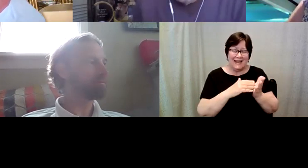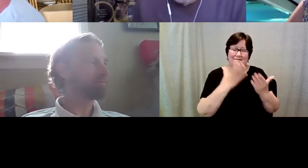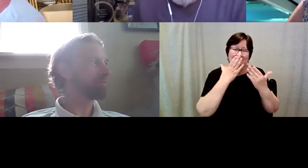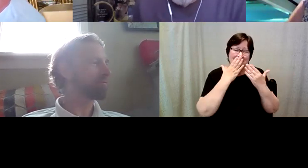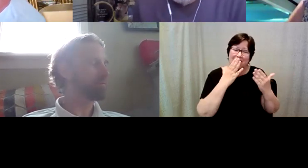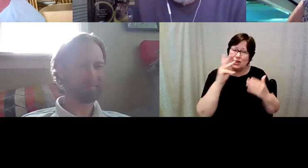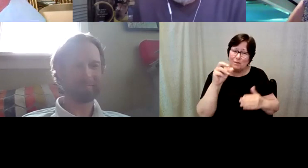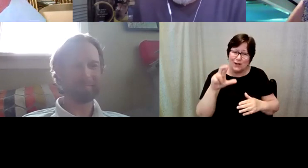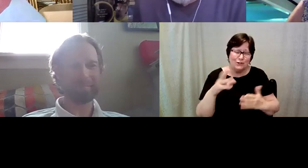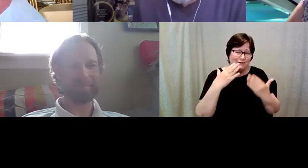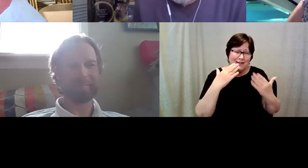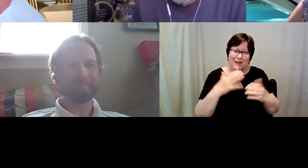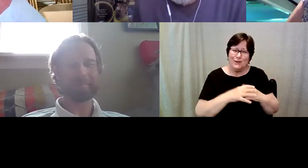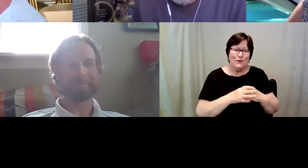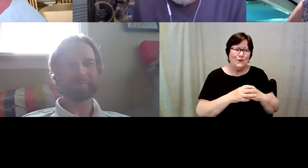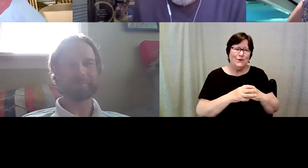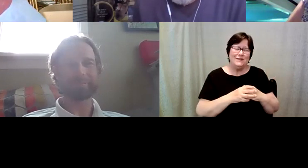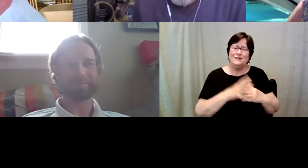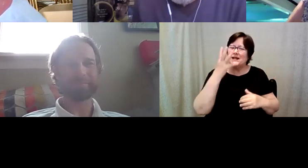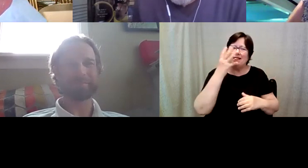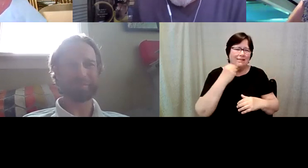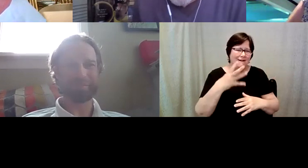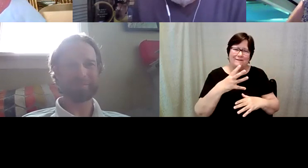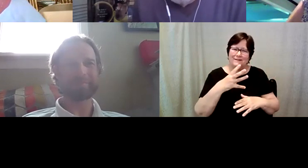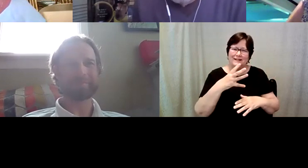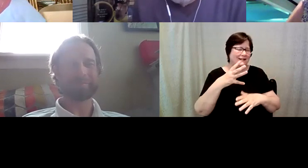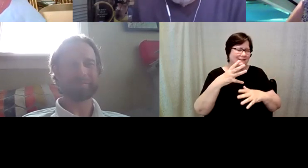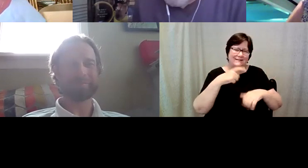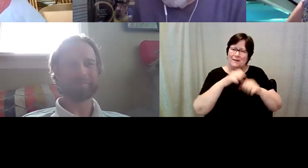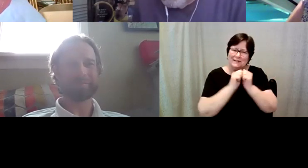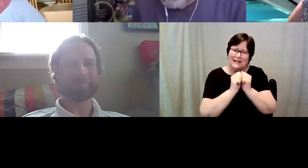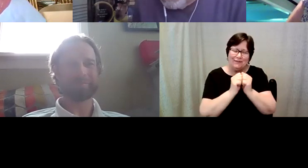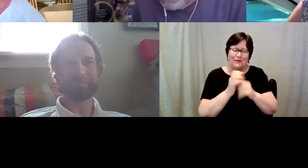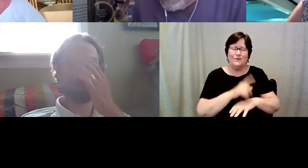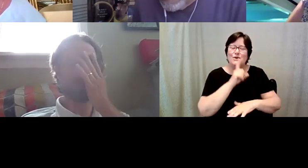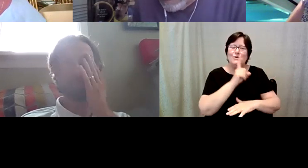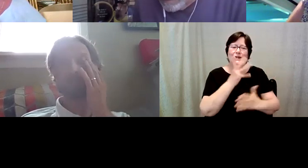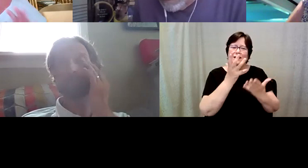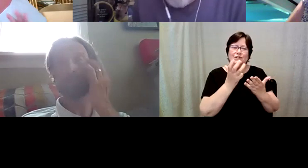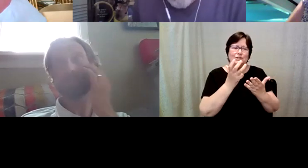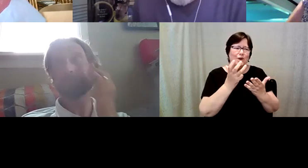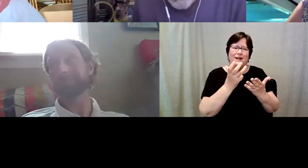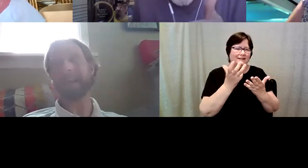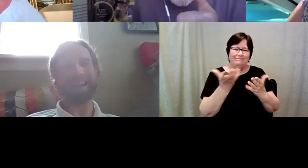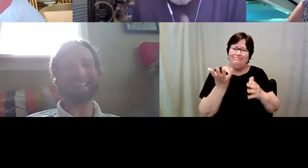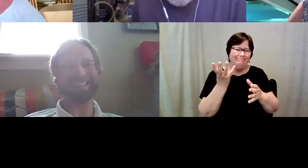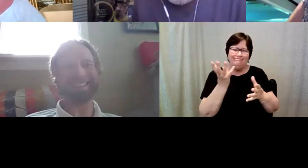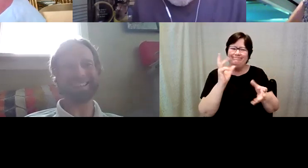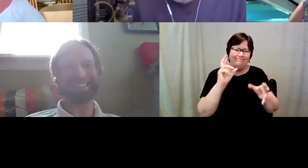Kelly Redder: Know it's a lovely lovely time and really do just want to hit the road with you. Kelly Redder: Honest to gosh.